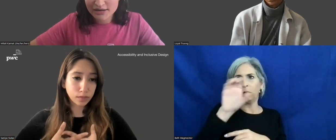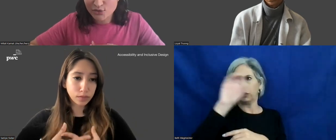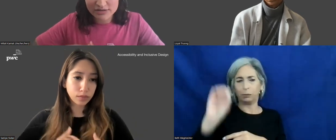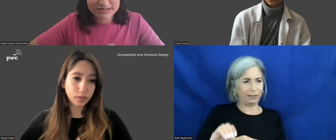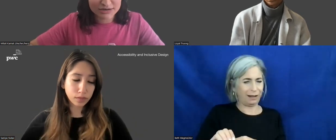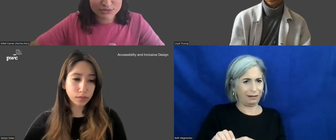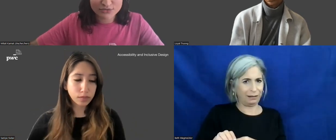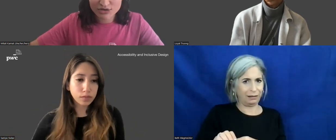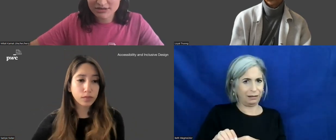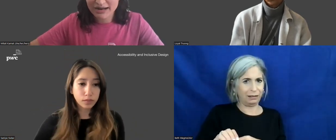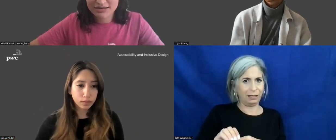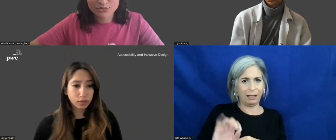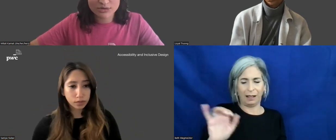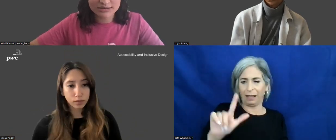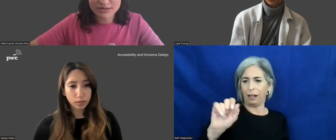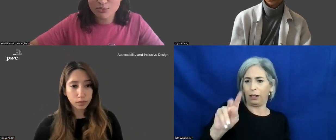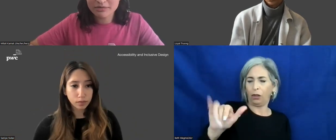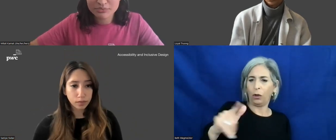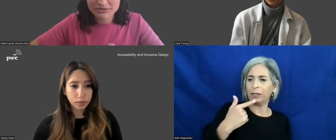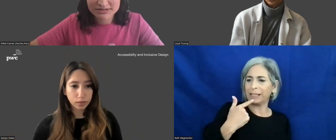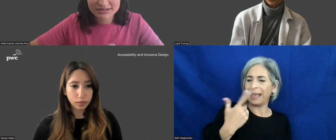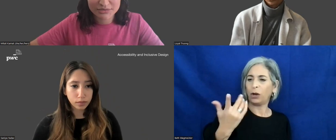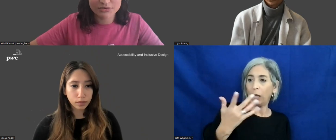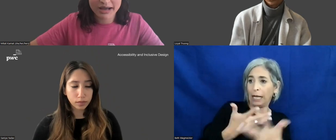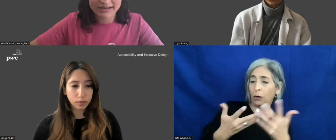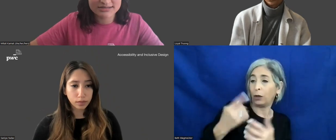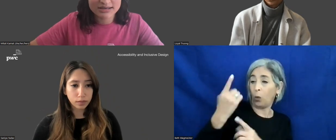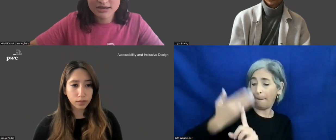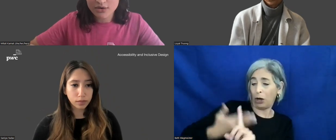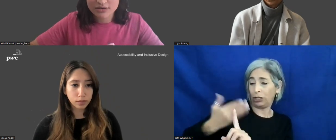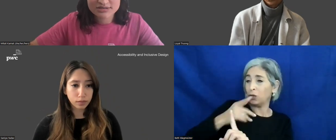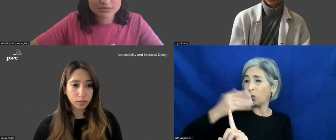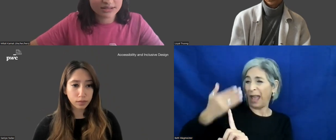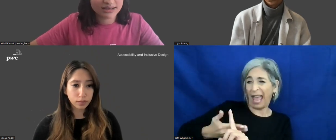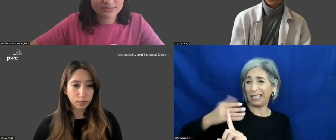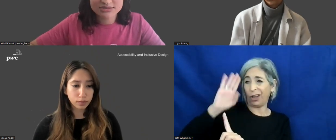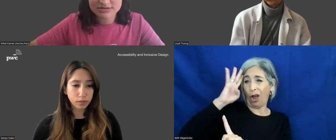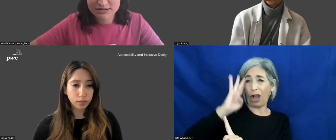like Loyal said, if they're interact acting with one person who has autism and they have a certain